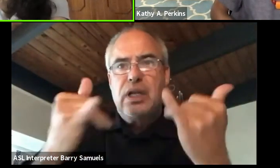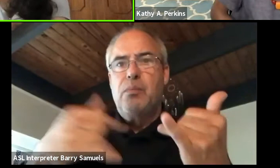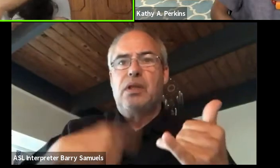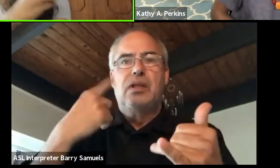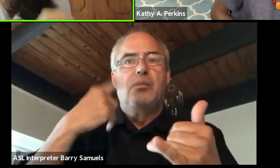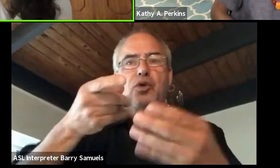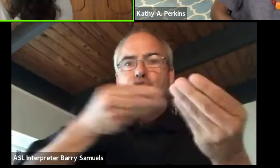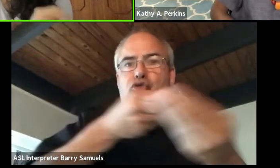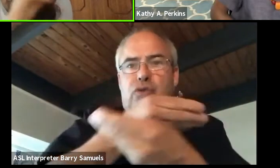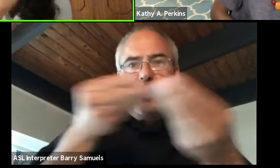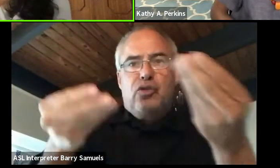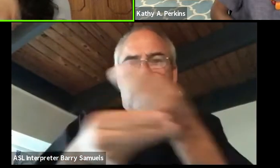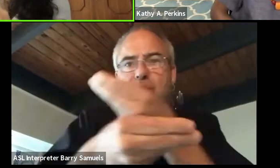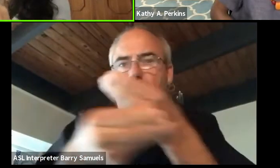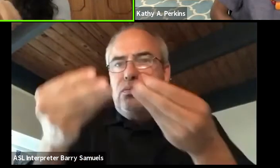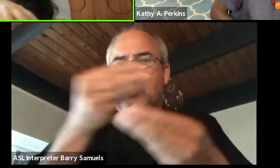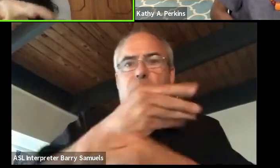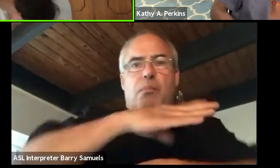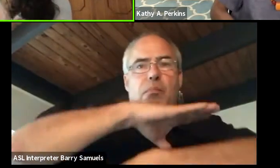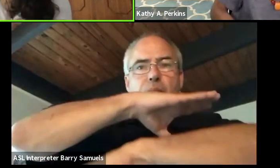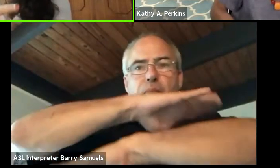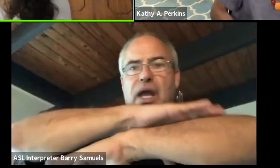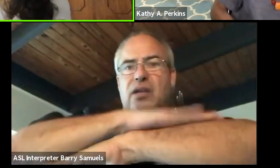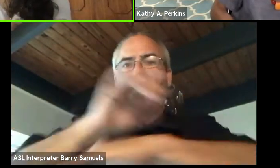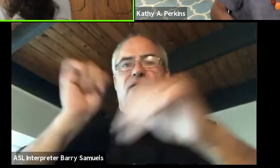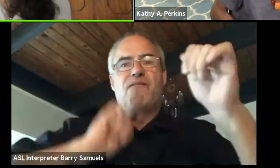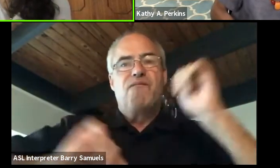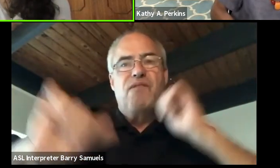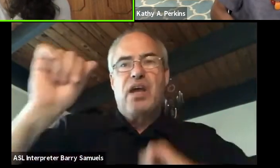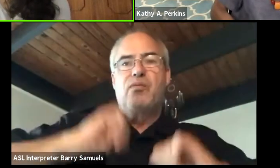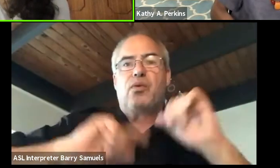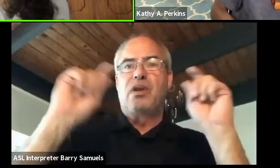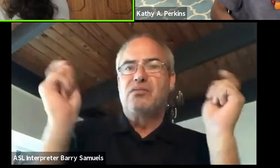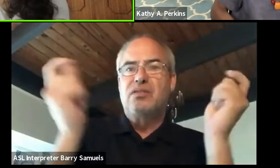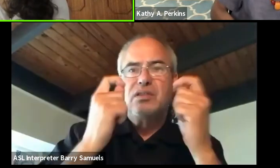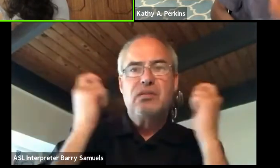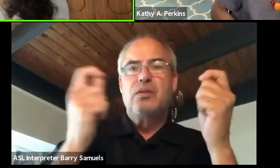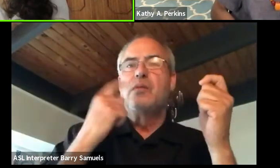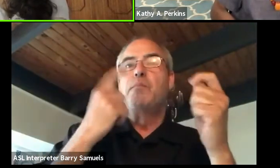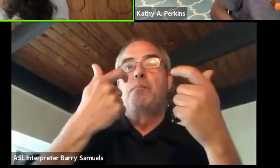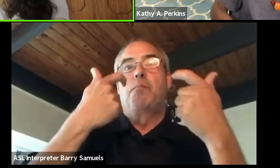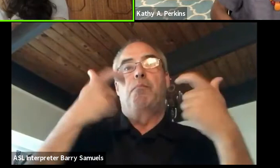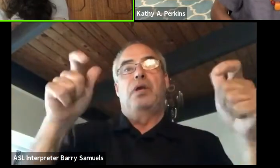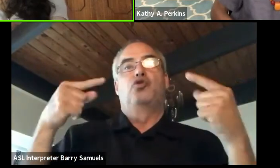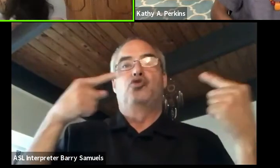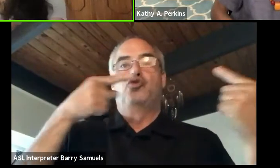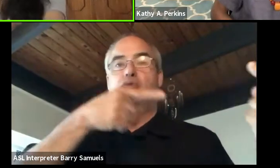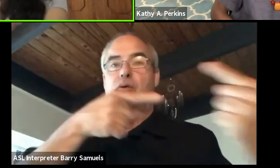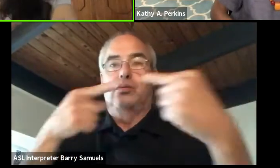and I think about platforms and festivals across the continent, one of the biggest struggles we face is being able to see our own work